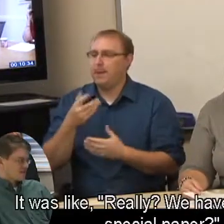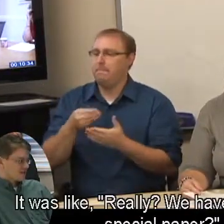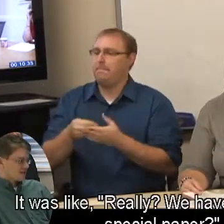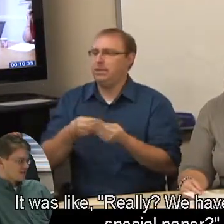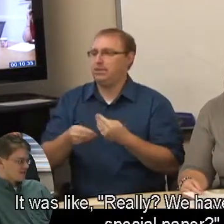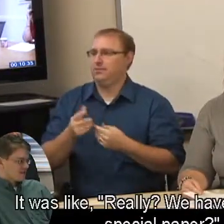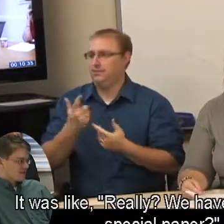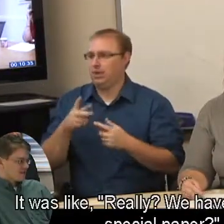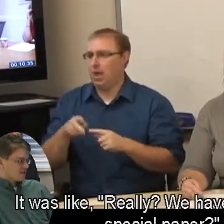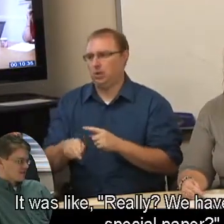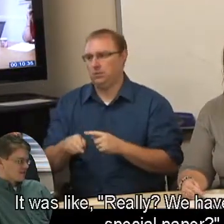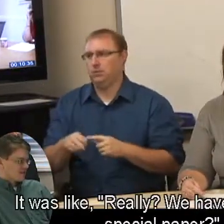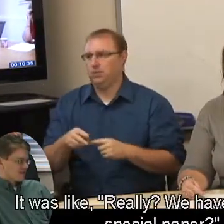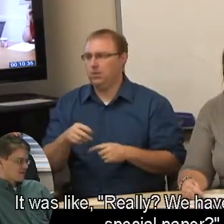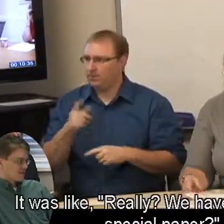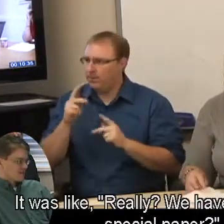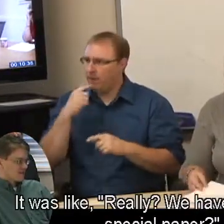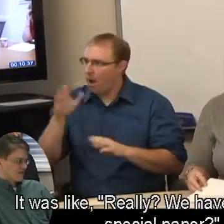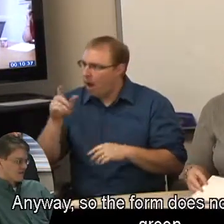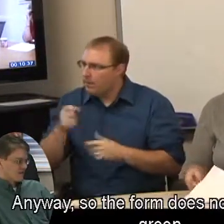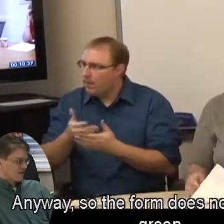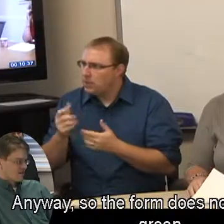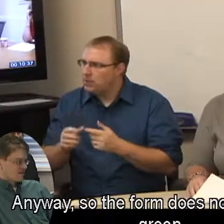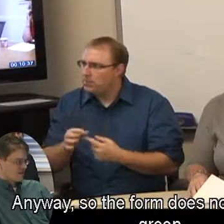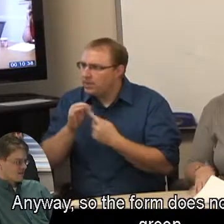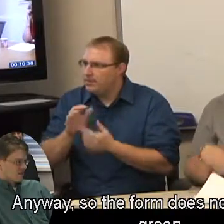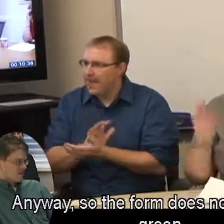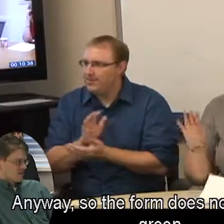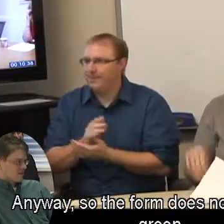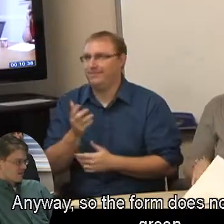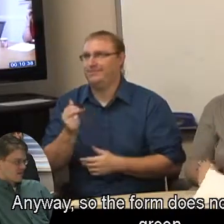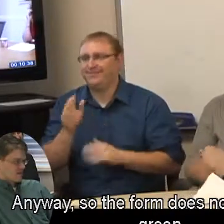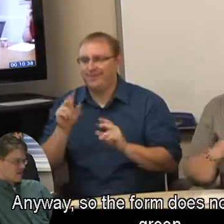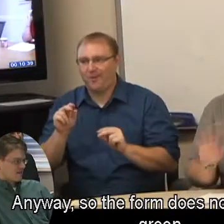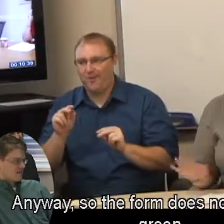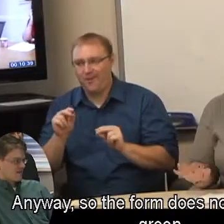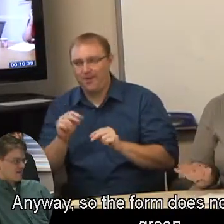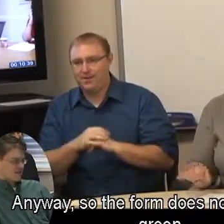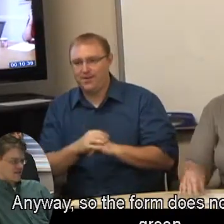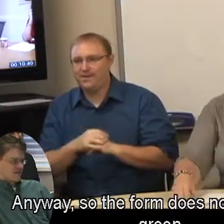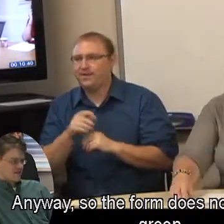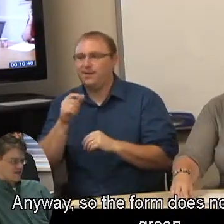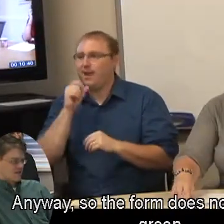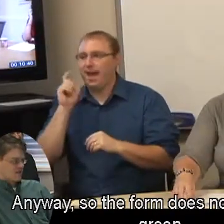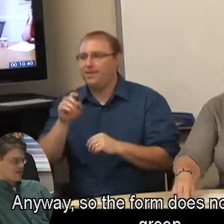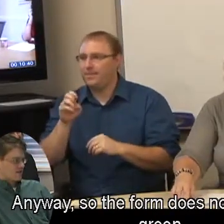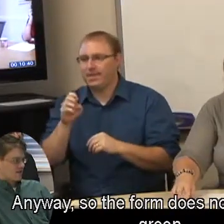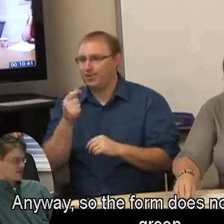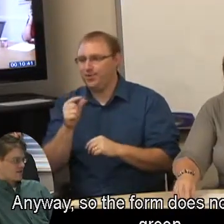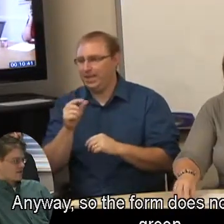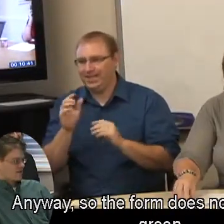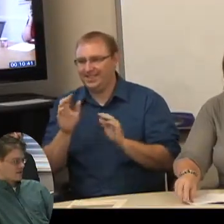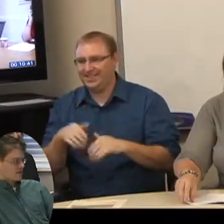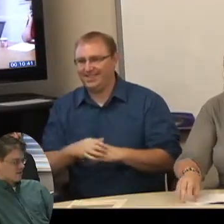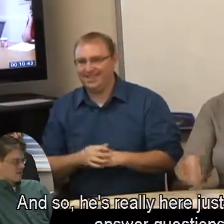It was like, "Really? We have to buy that special paper?" Anyway, so the form does not have to be green.